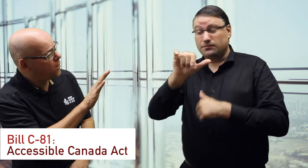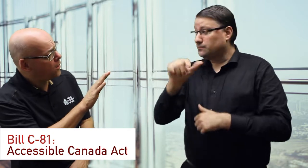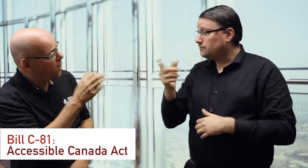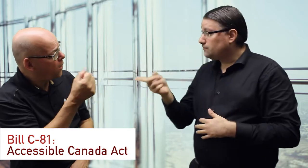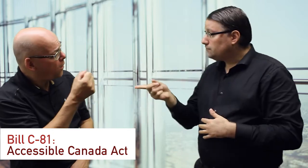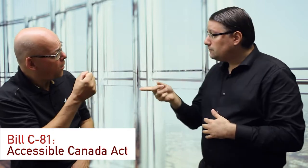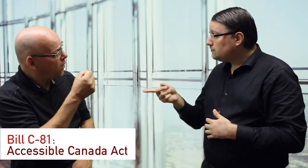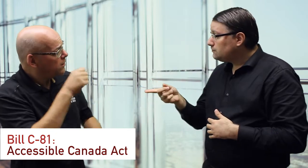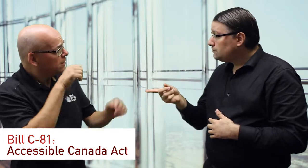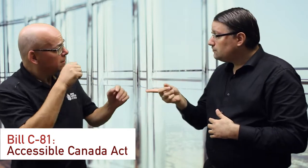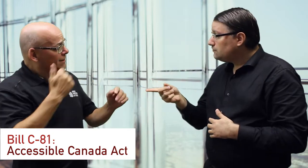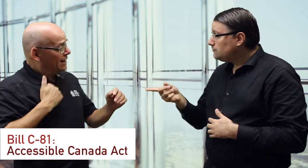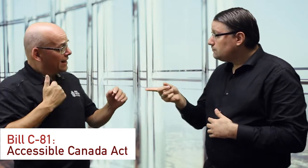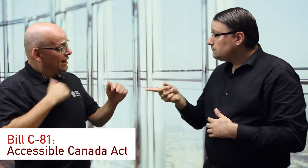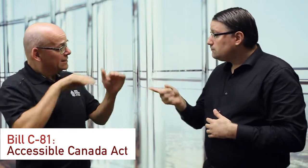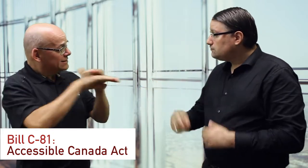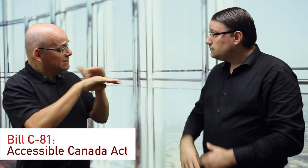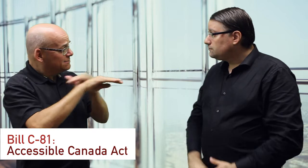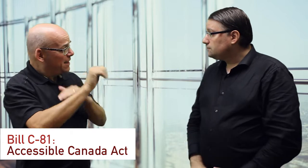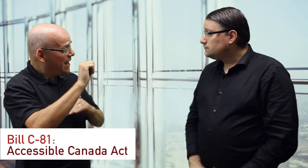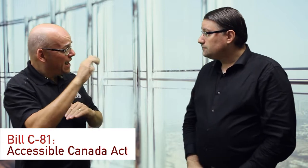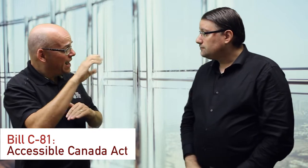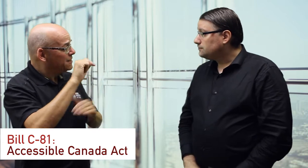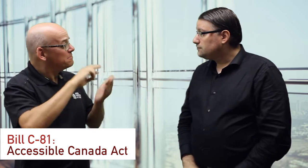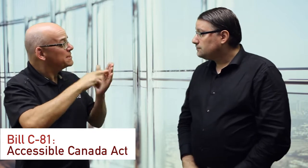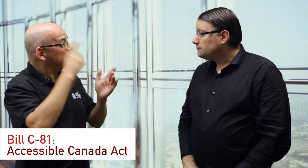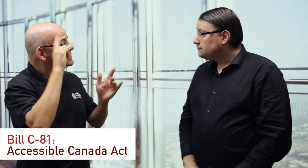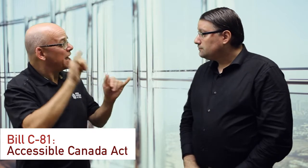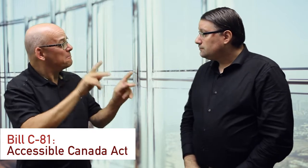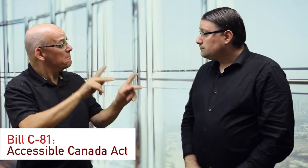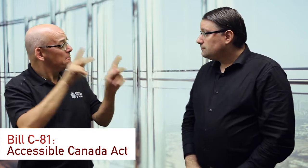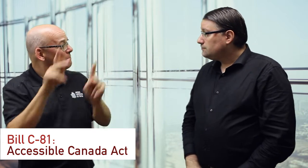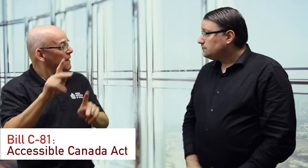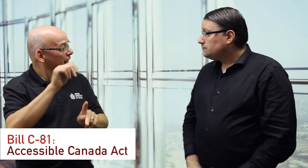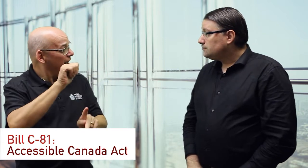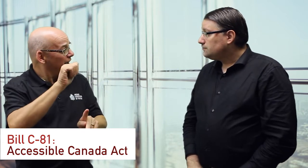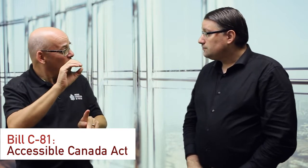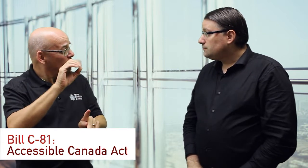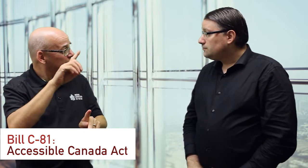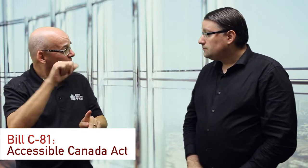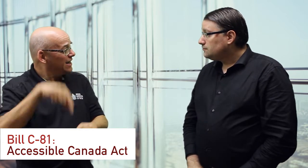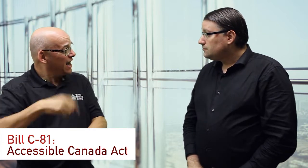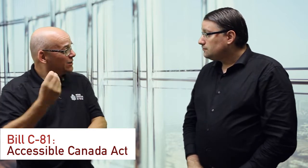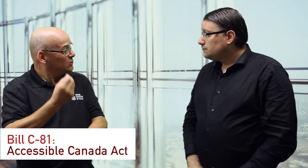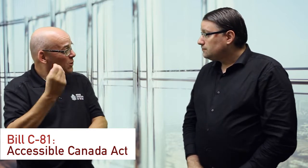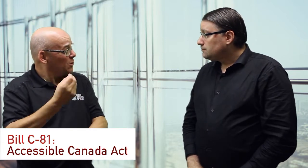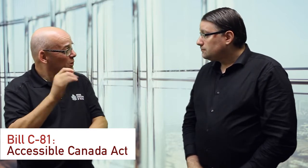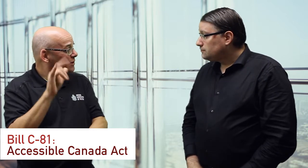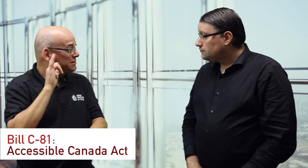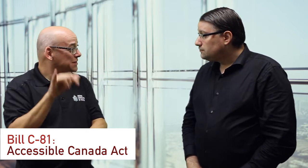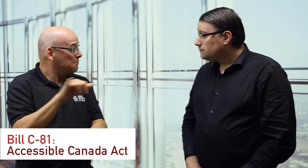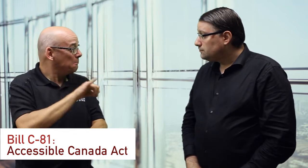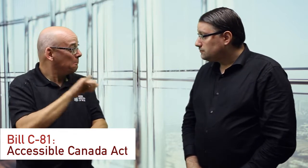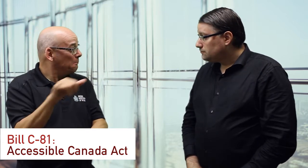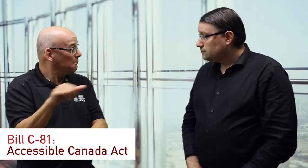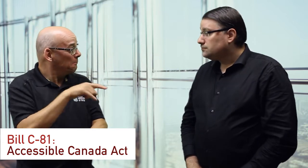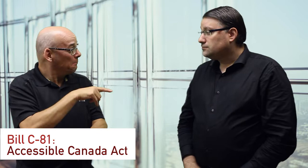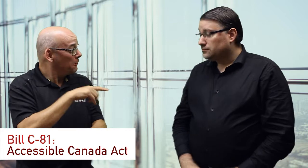Donald: Wait hold up, is ACA similar to AODA for Ontario?